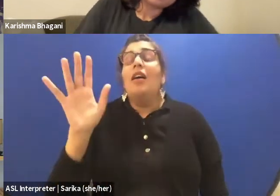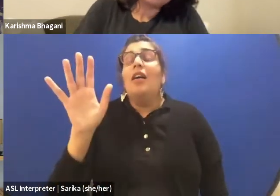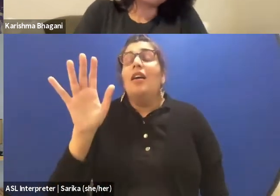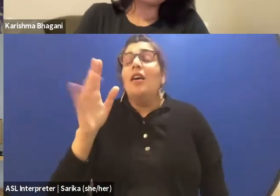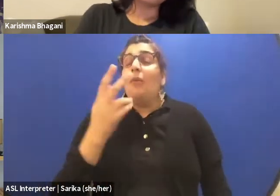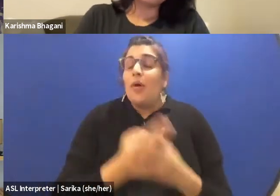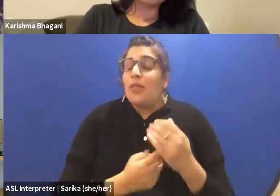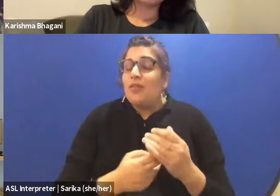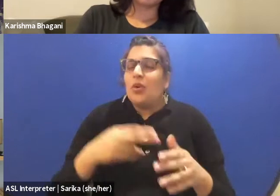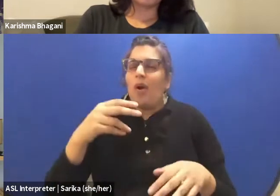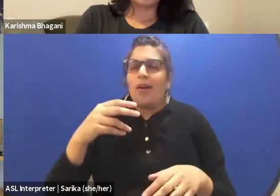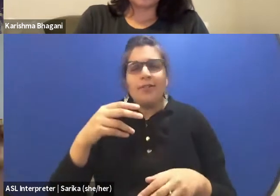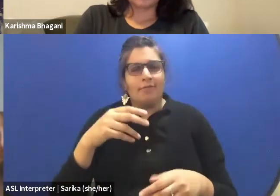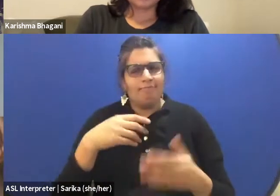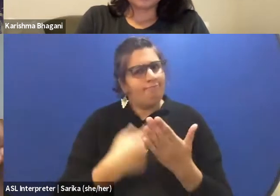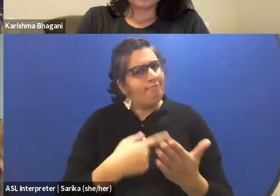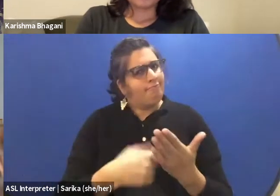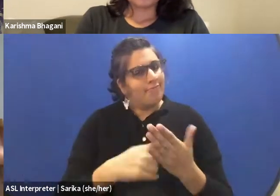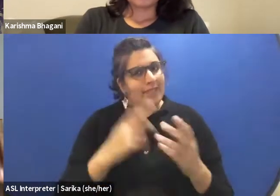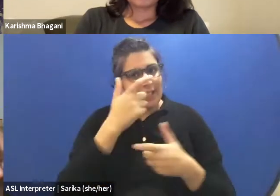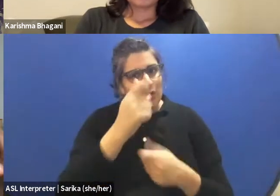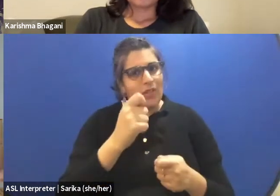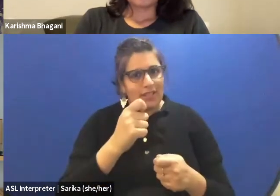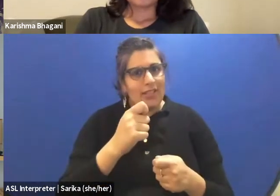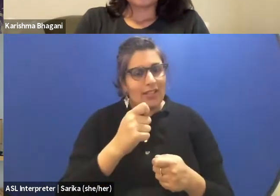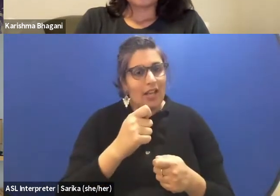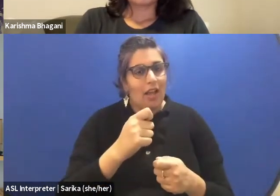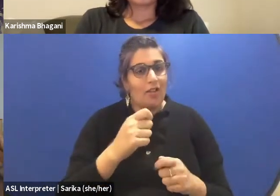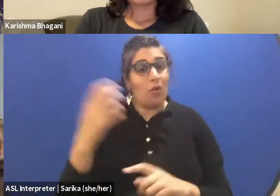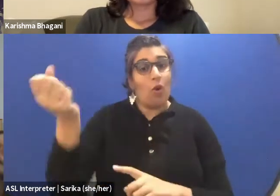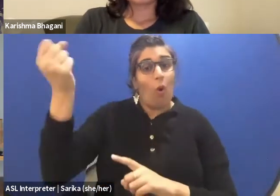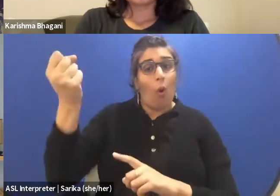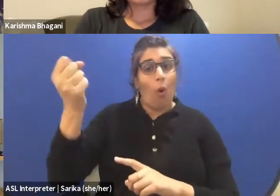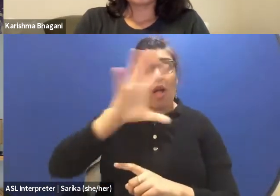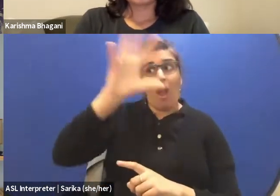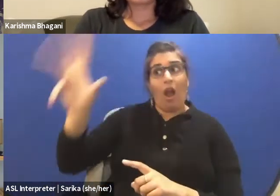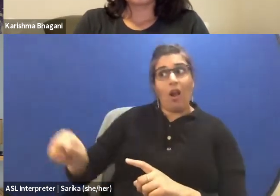and we're gonna come back to the subject of the continent of Africa itself within the context of dramaturgy.